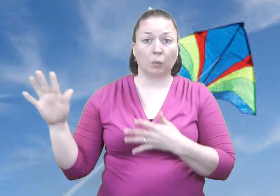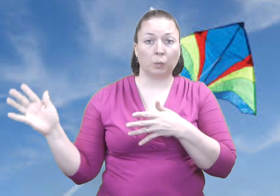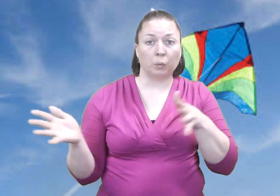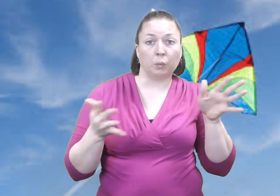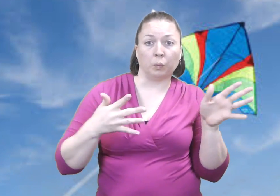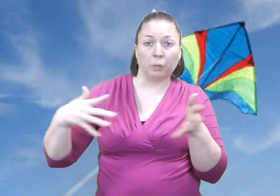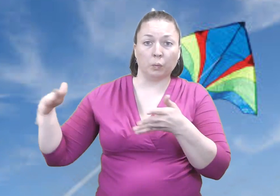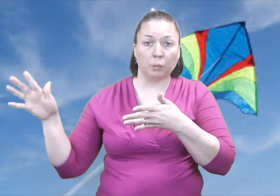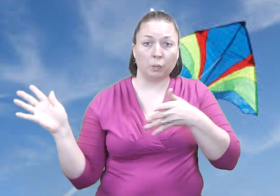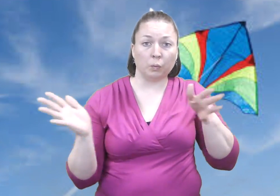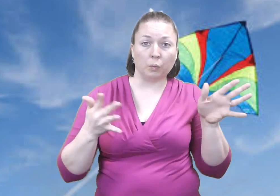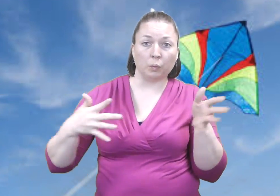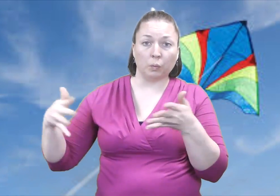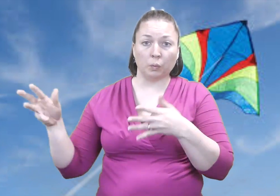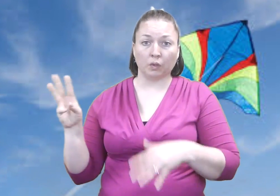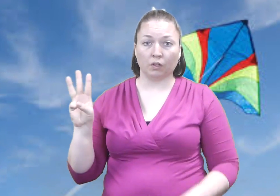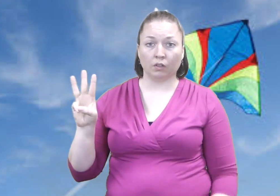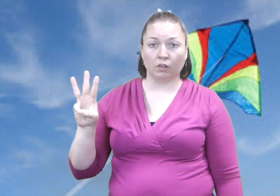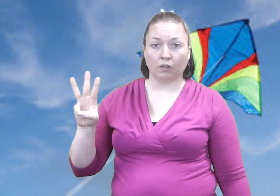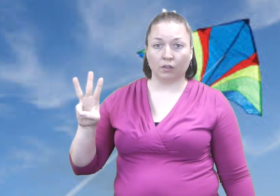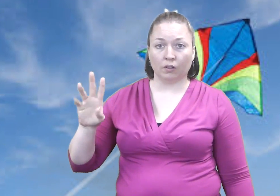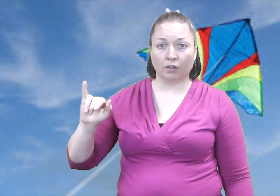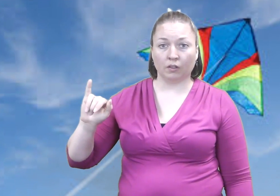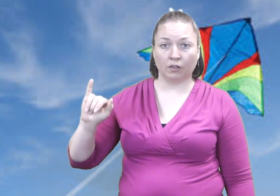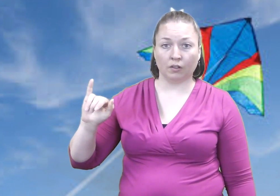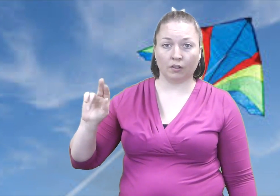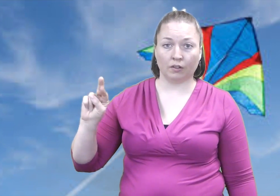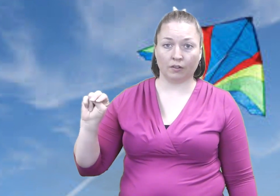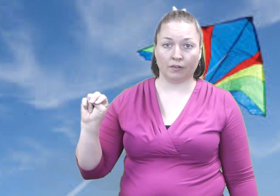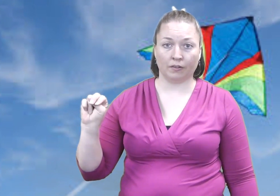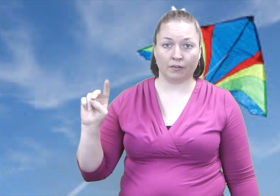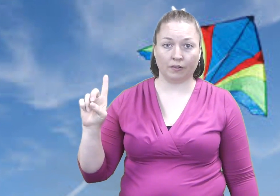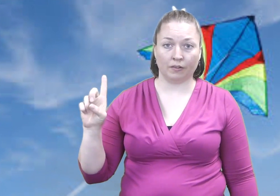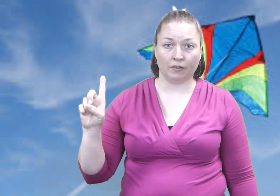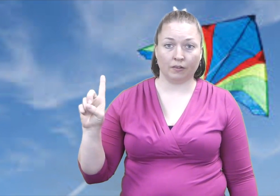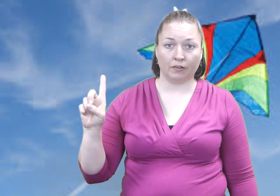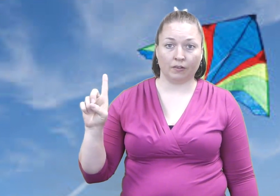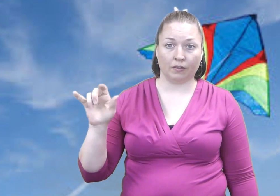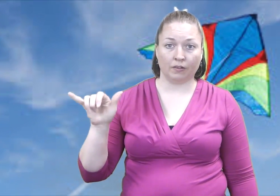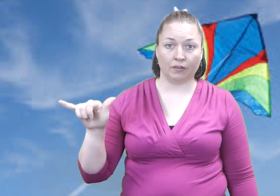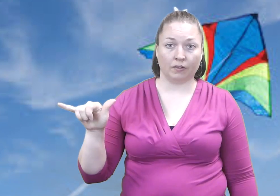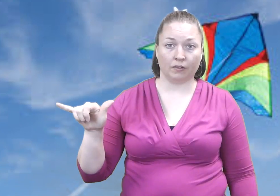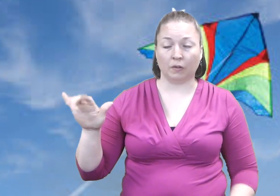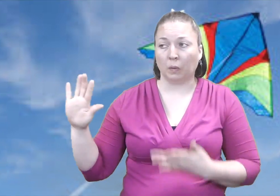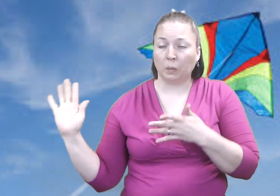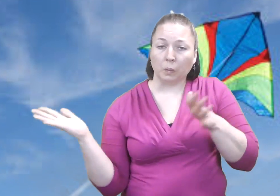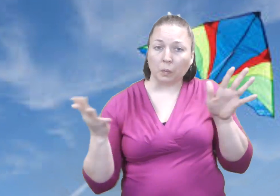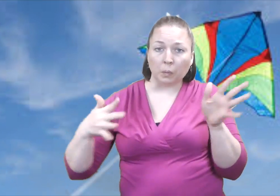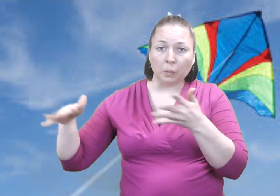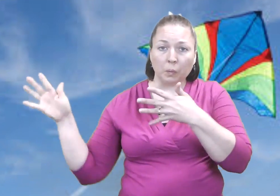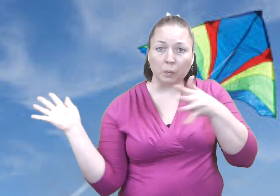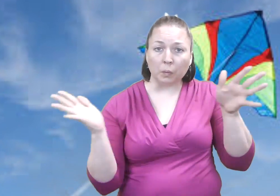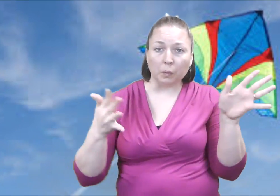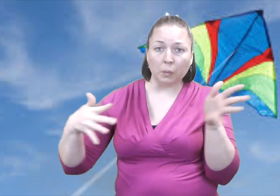It is windy!